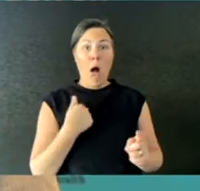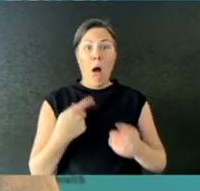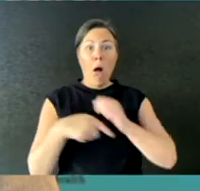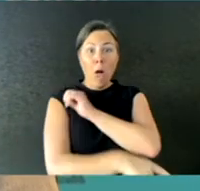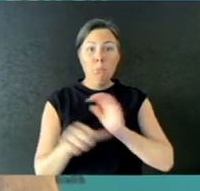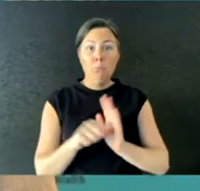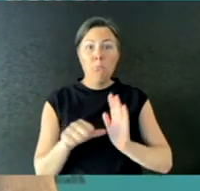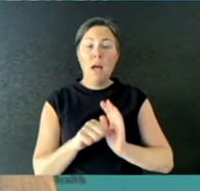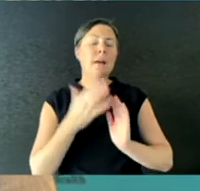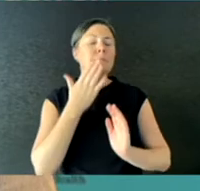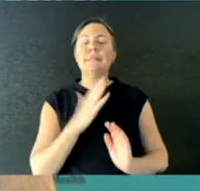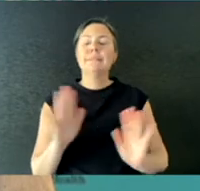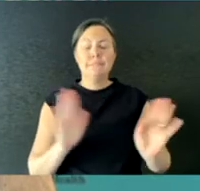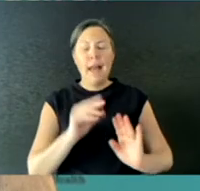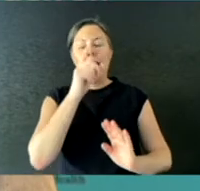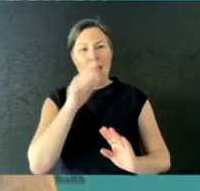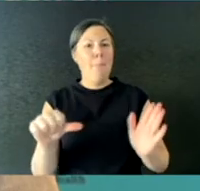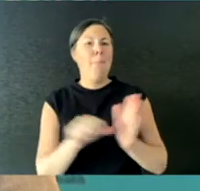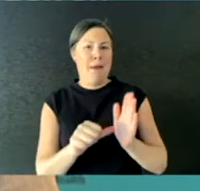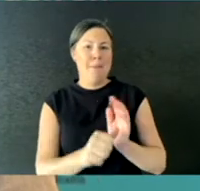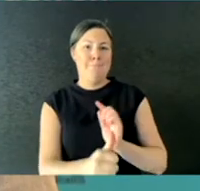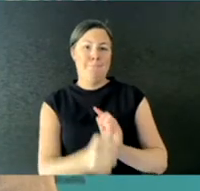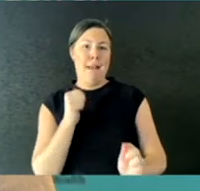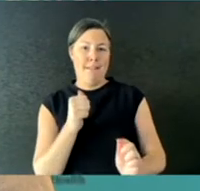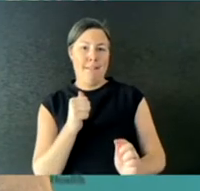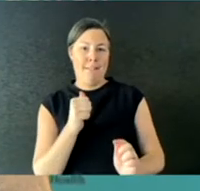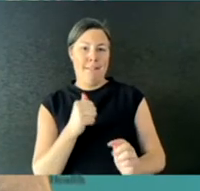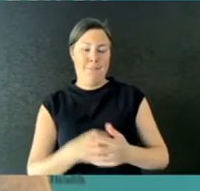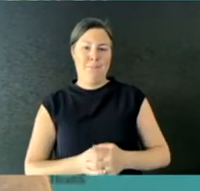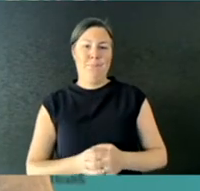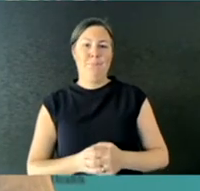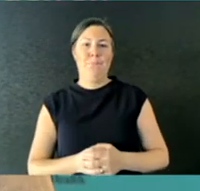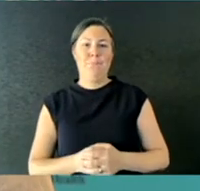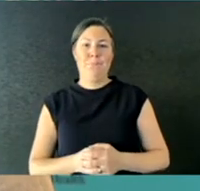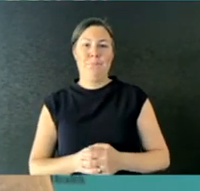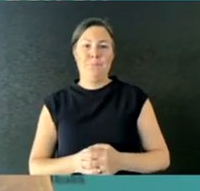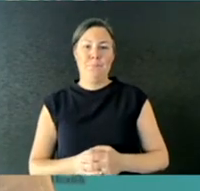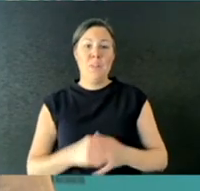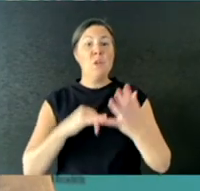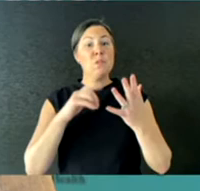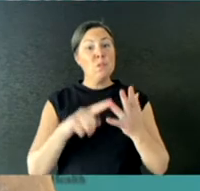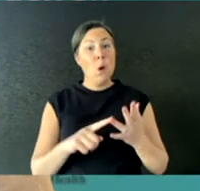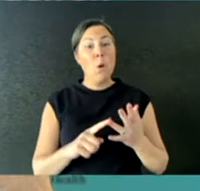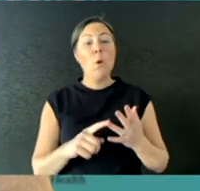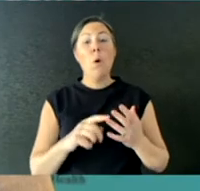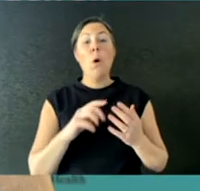You're doing the whole community a favour. So, the licence to move is not a licence to move unsafely.